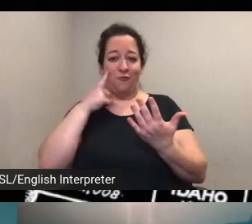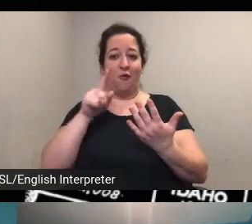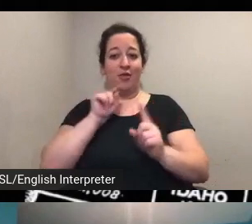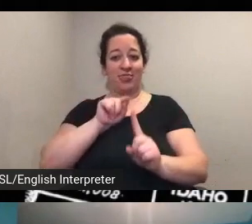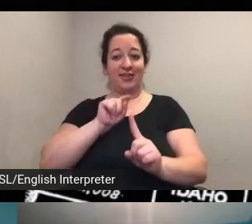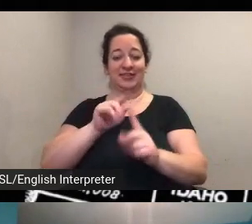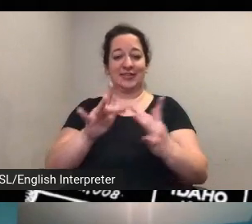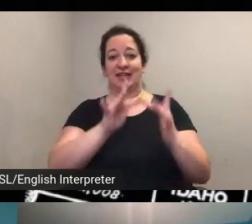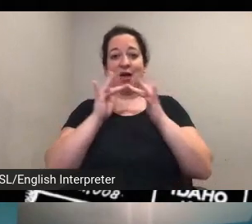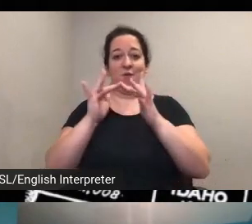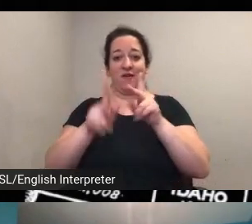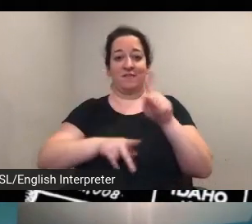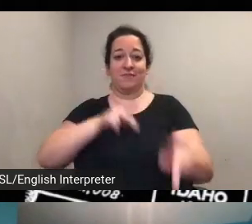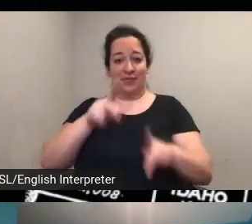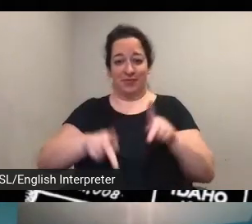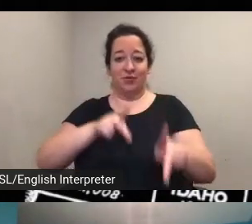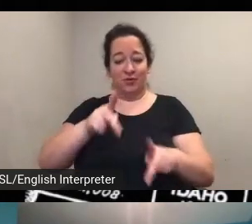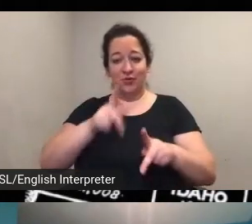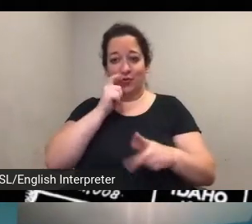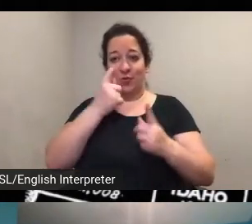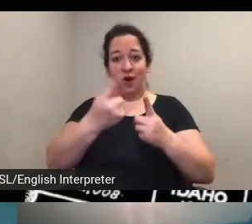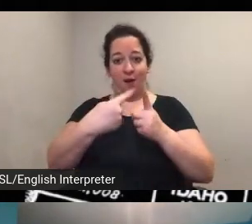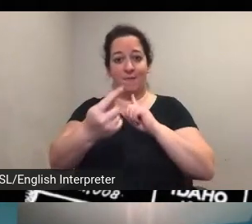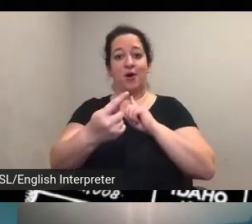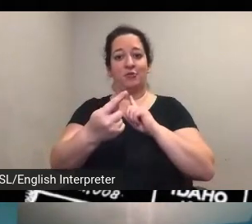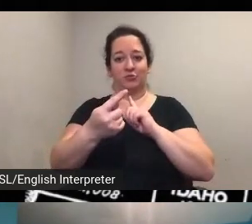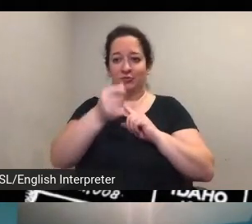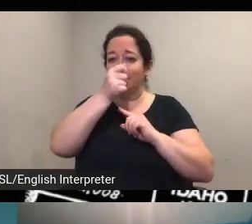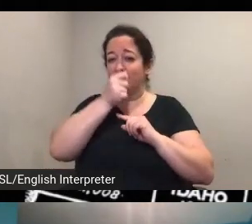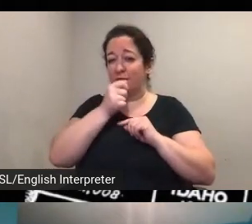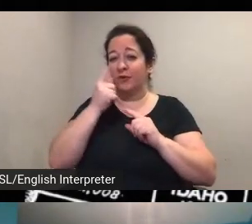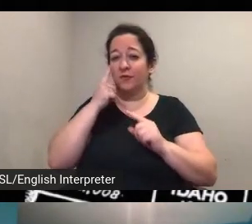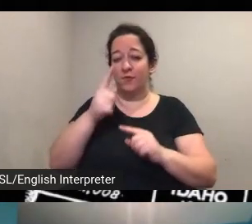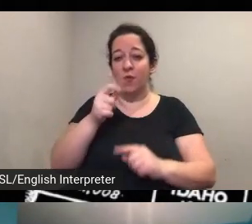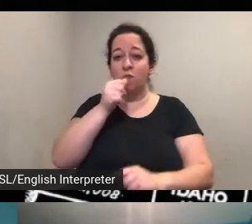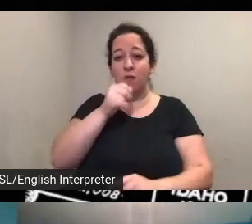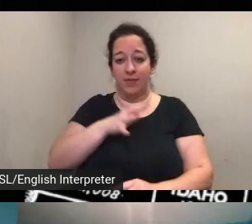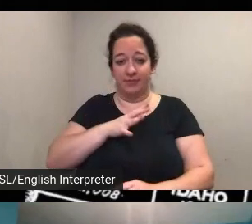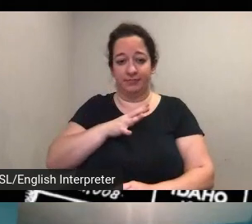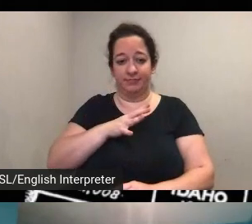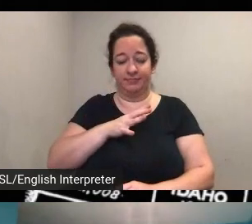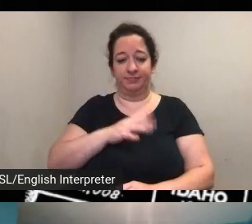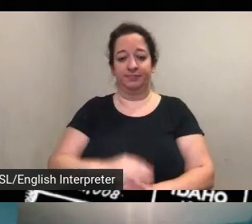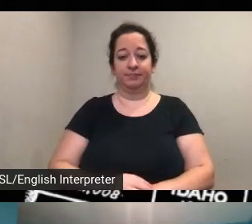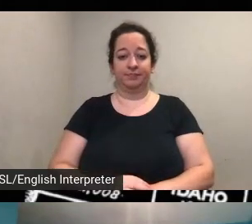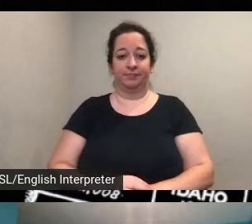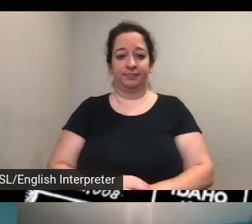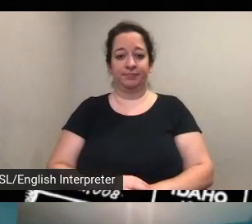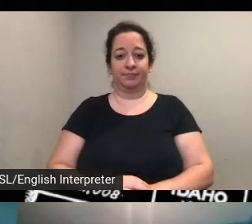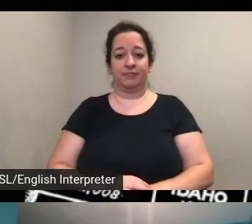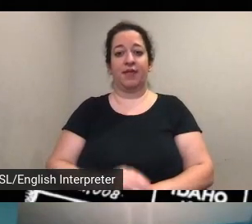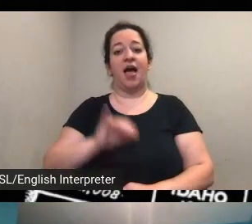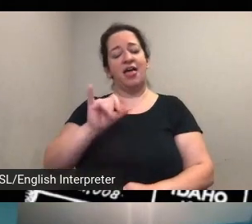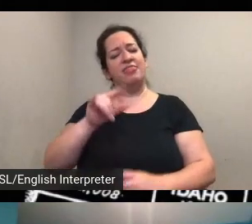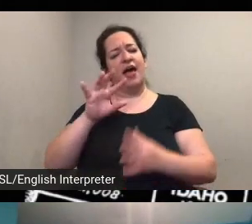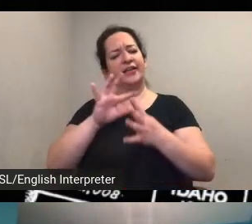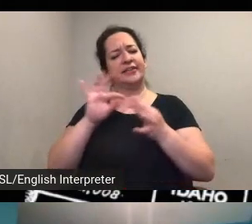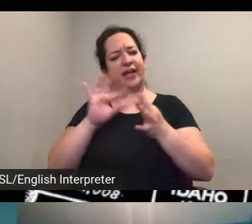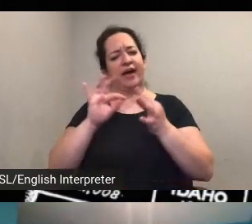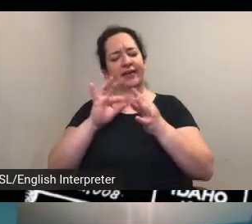were opposed to suffrage for women and you know that said we have a number of people